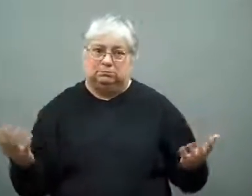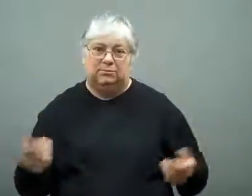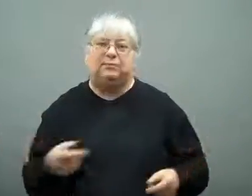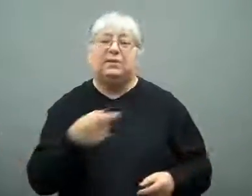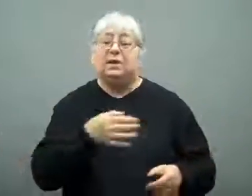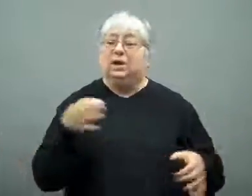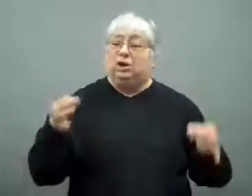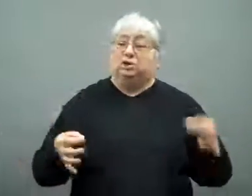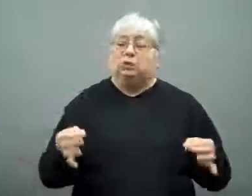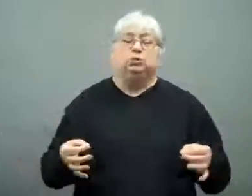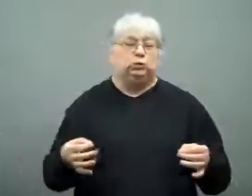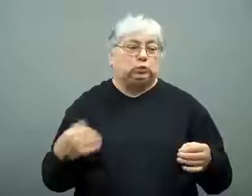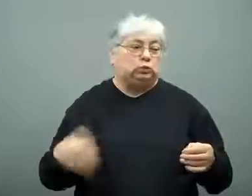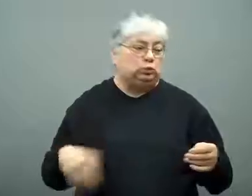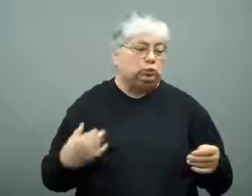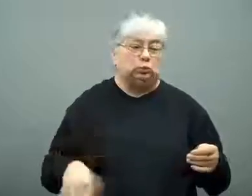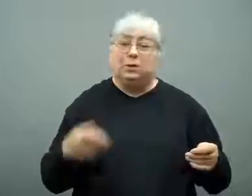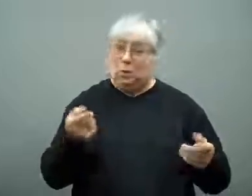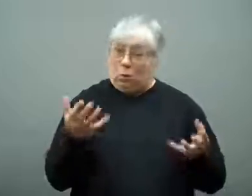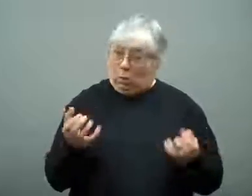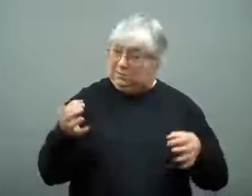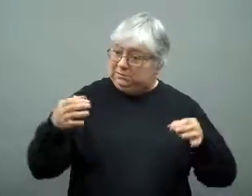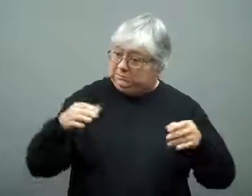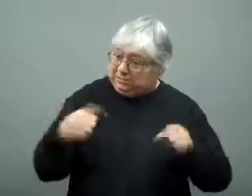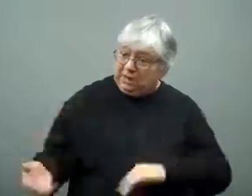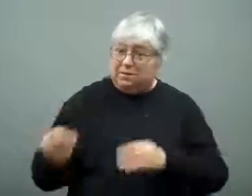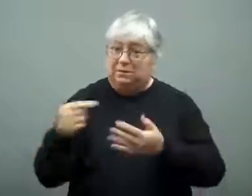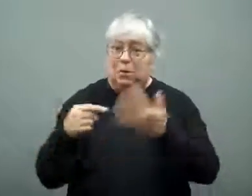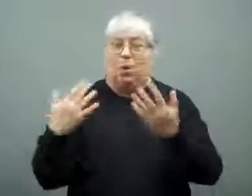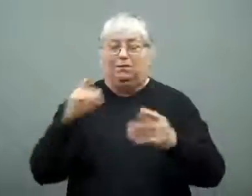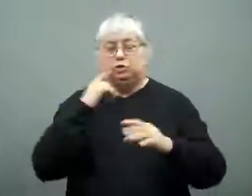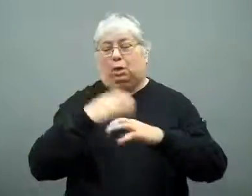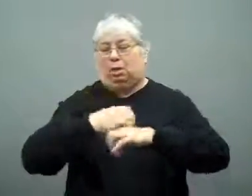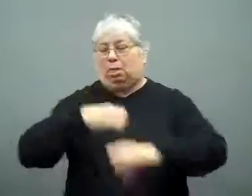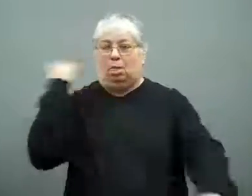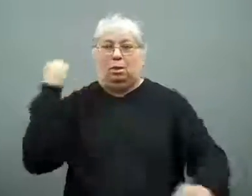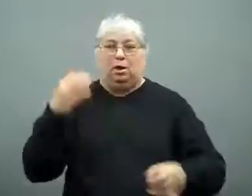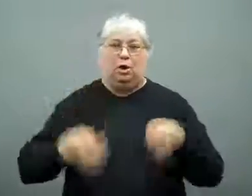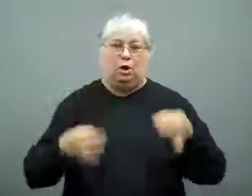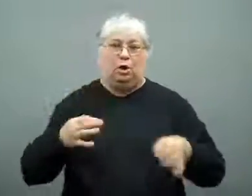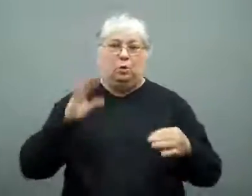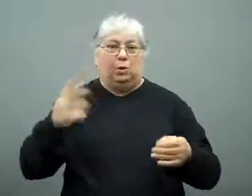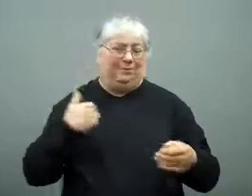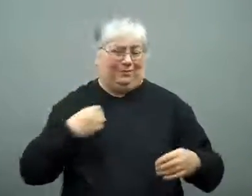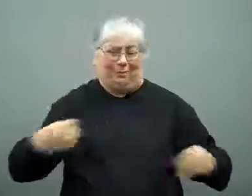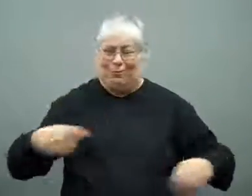The judge said the death penalty would add a lot of time to the case,